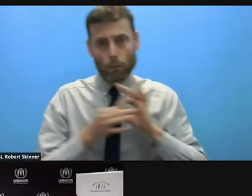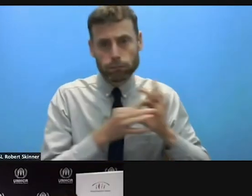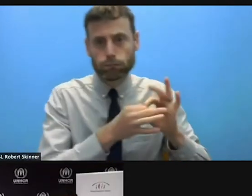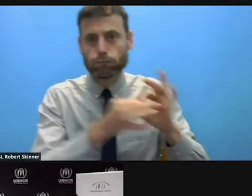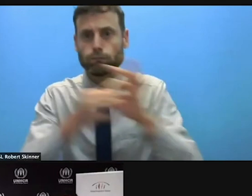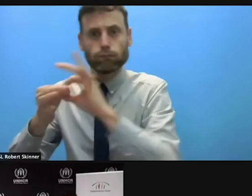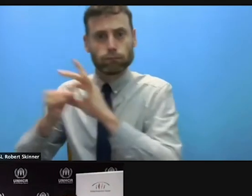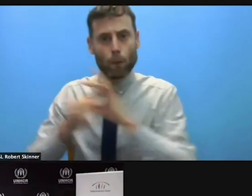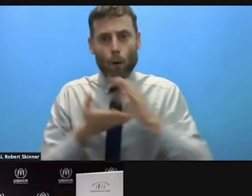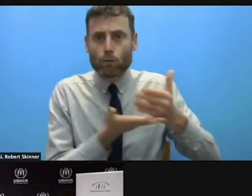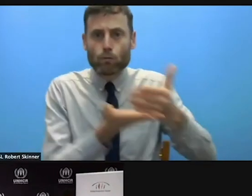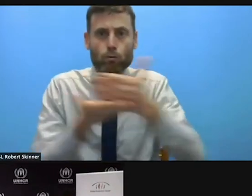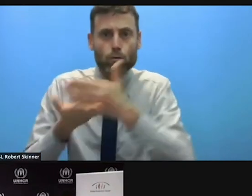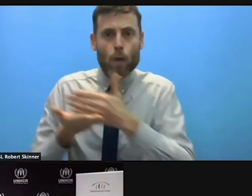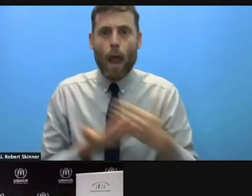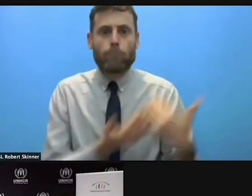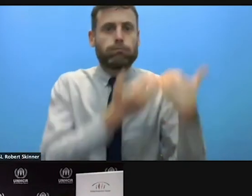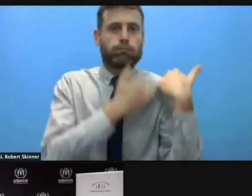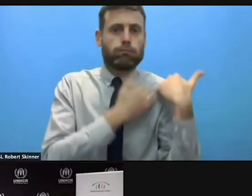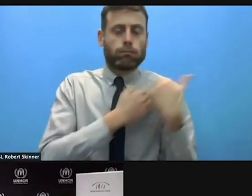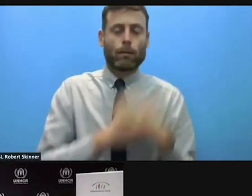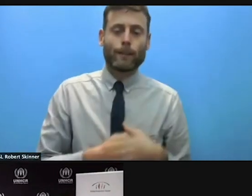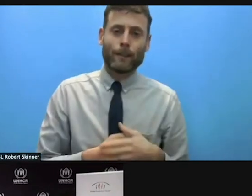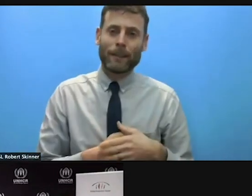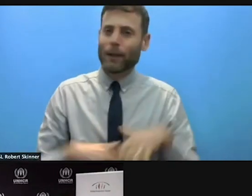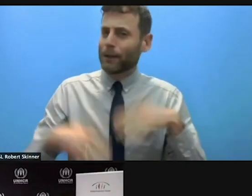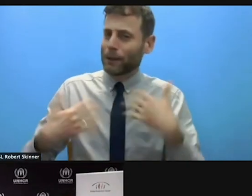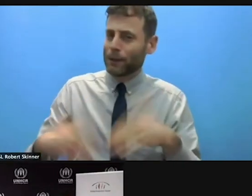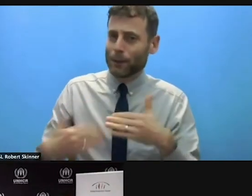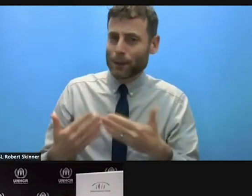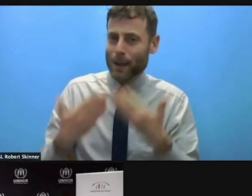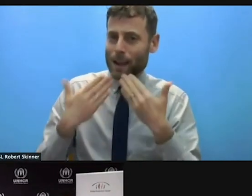great to have you with us. Thank you very much indeed for sharing your thoughts. Let's move